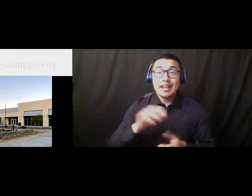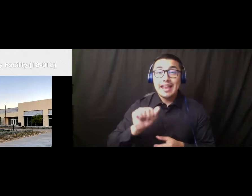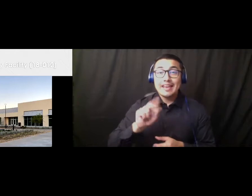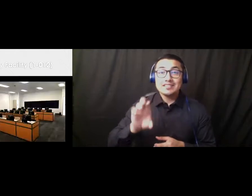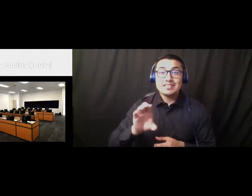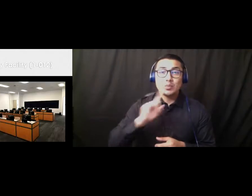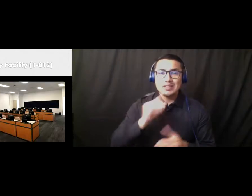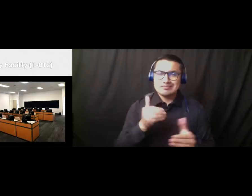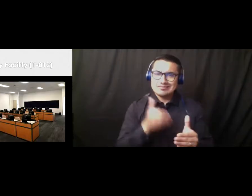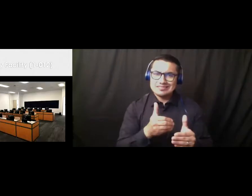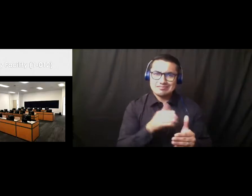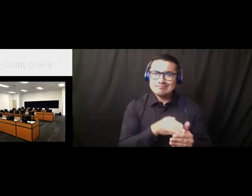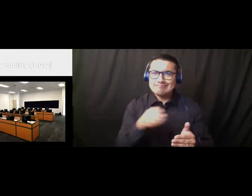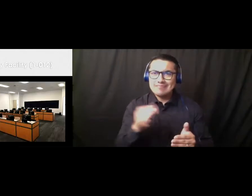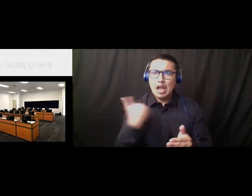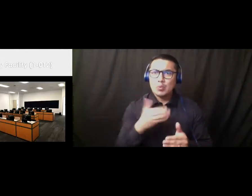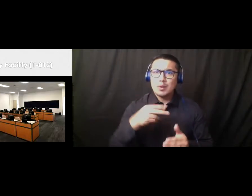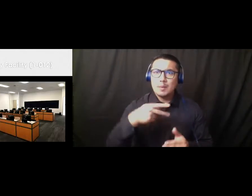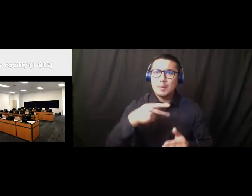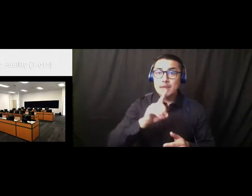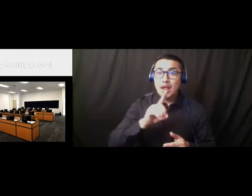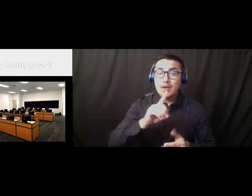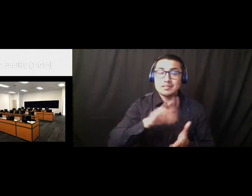Palmdale Center facility to move the Palmdale Airport facility